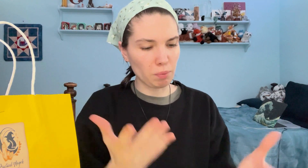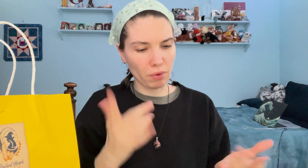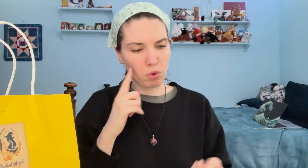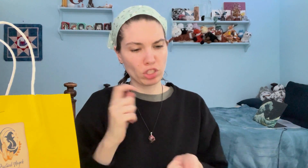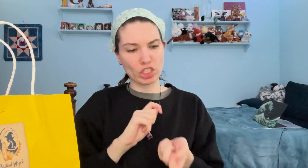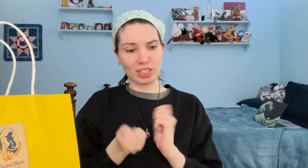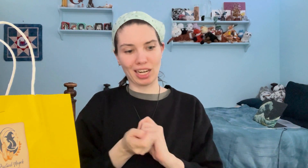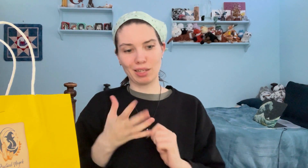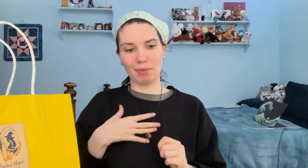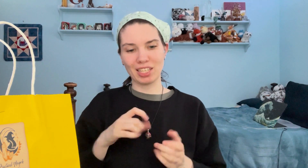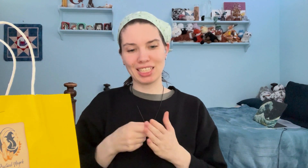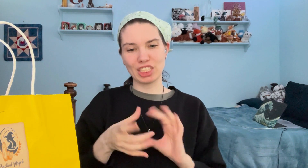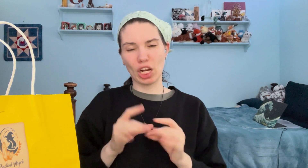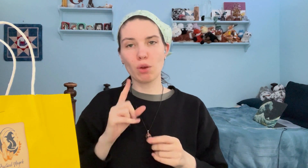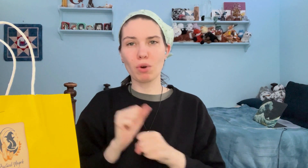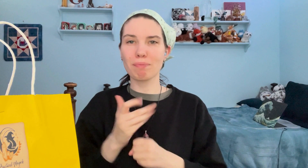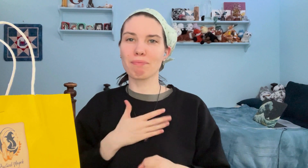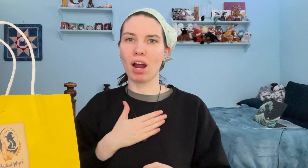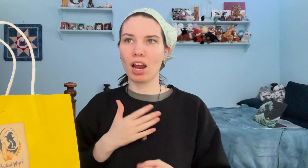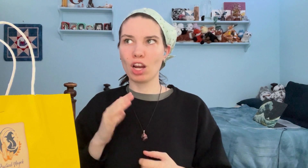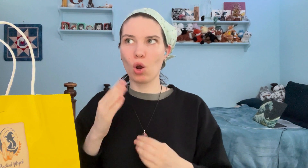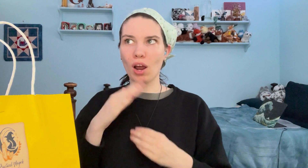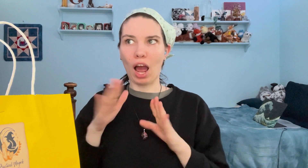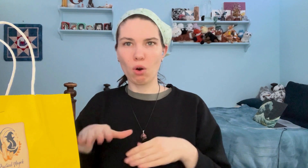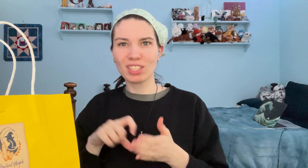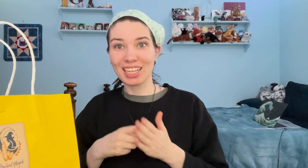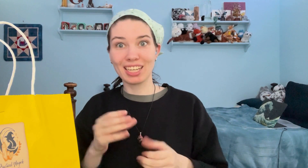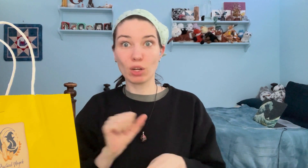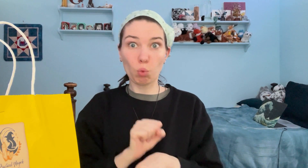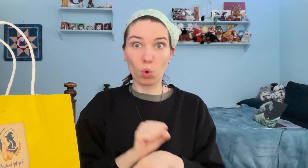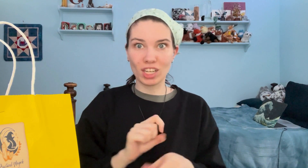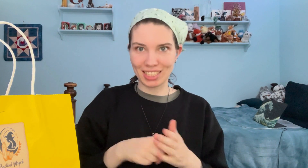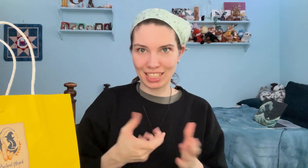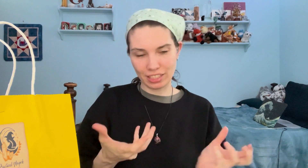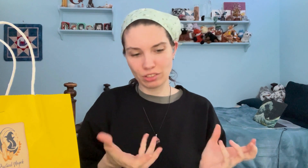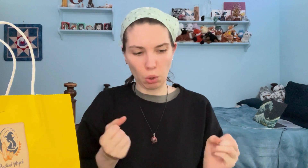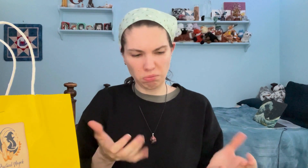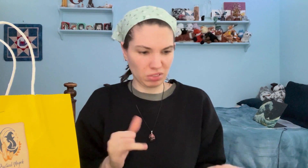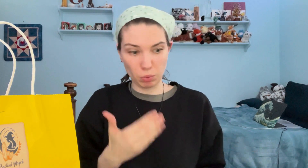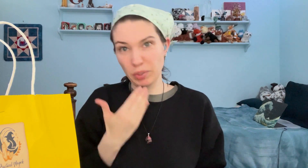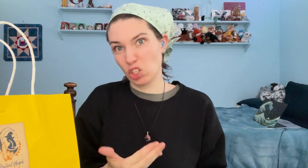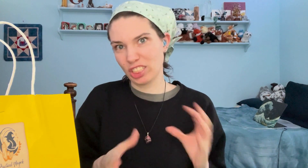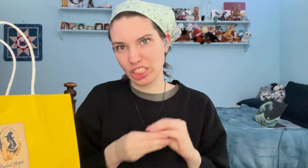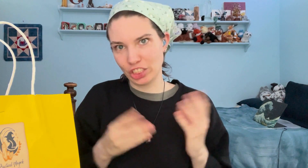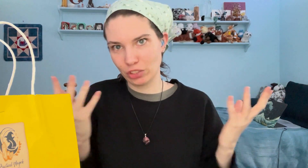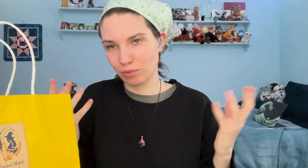Maybe I'll change my keychain with my house key & work key, so this'd be a good addition.